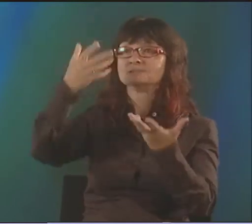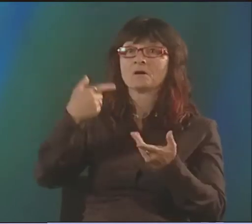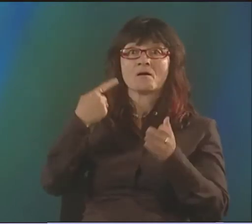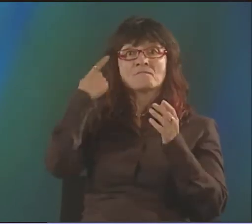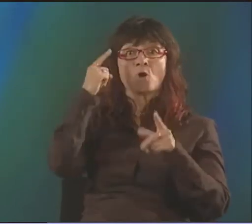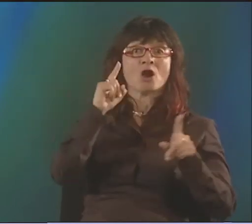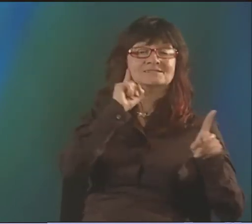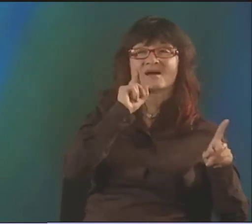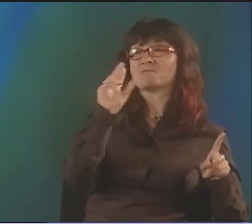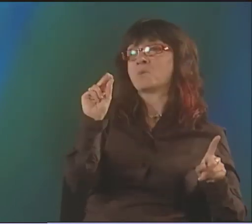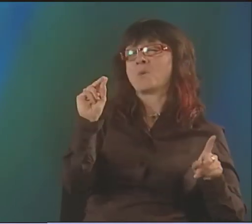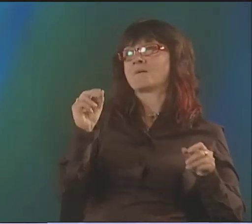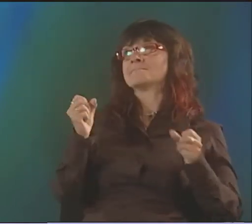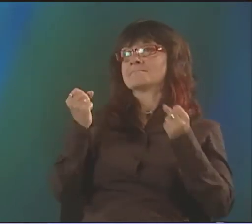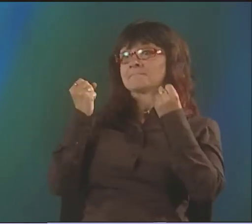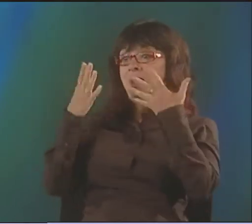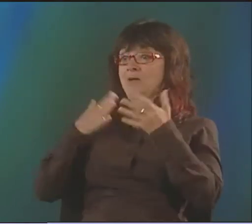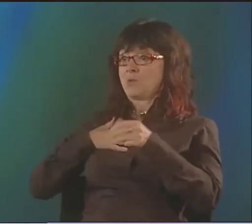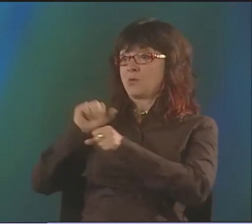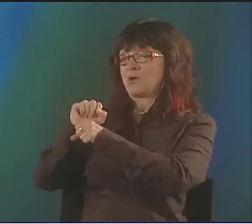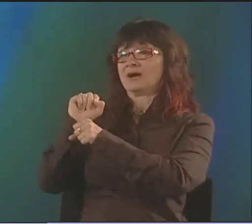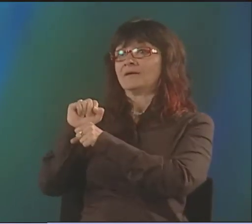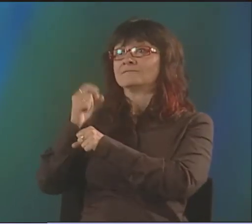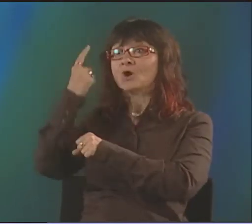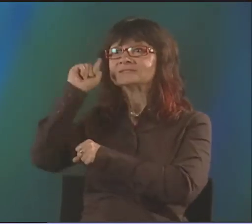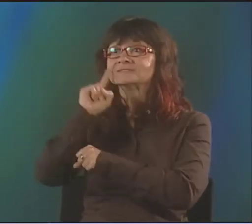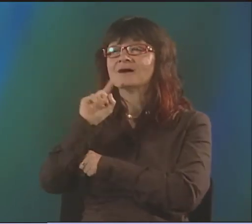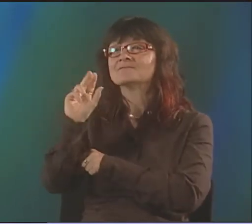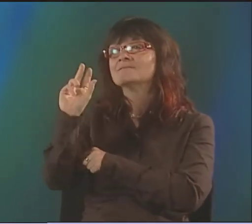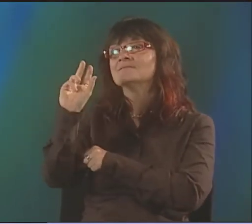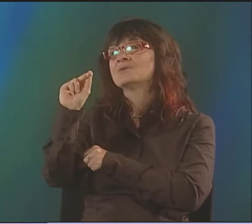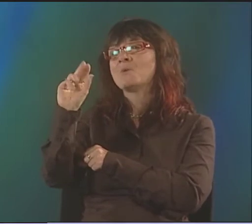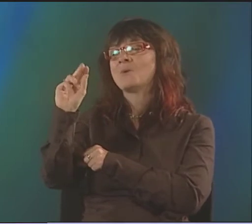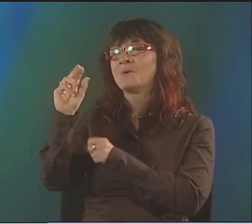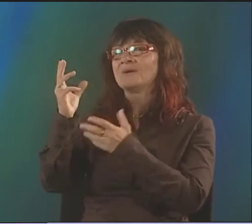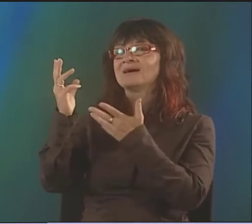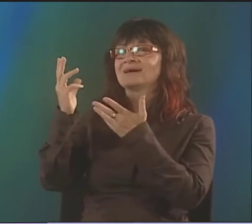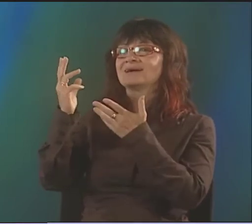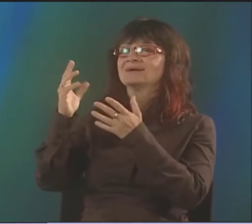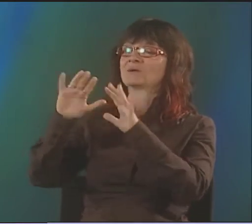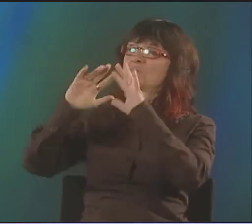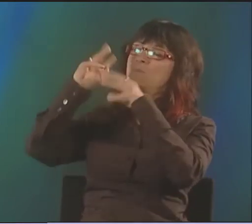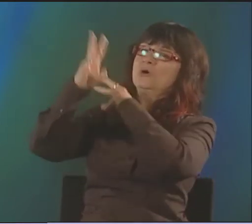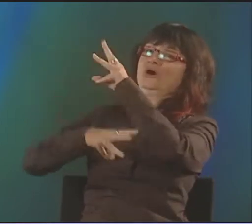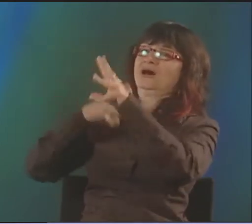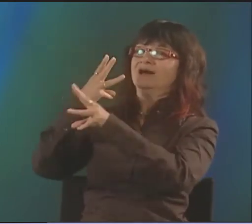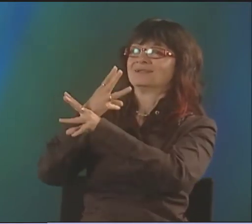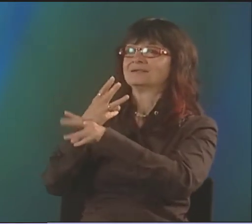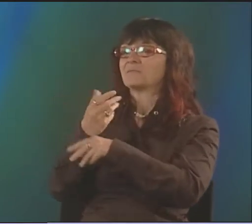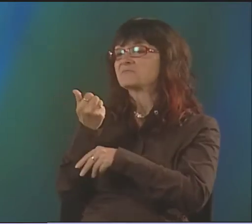IT'S FOR MALE AUDIENCES, RIGHT, IN GENERAL. OR, YOU KNOW, A MIX OF INFORMATION.